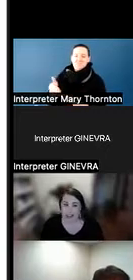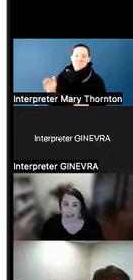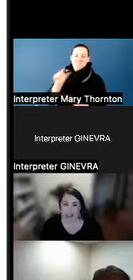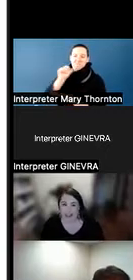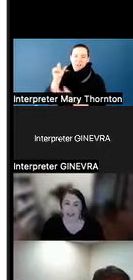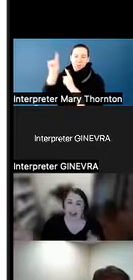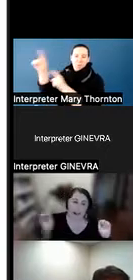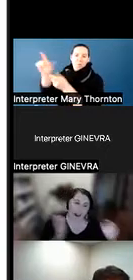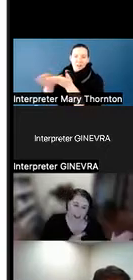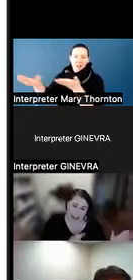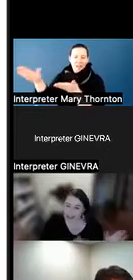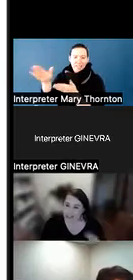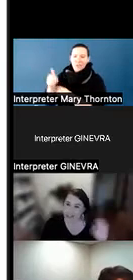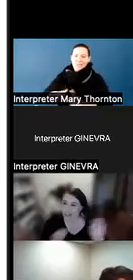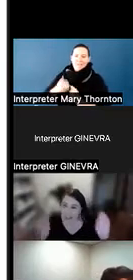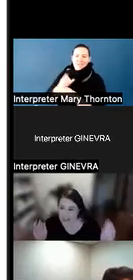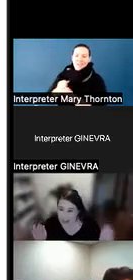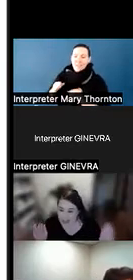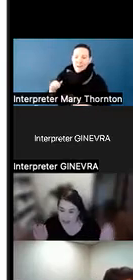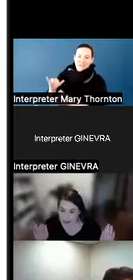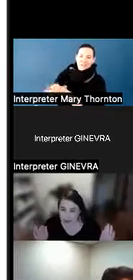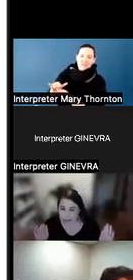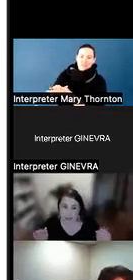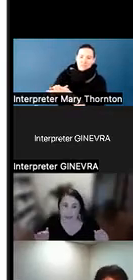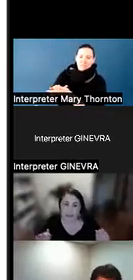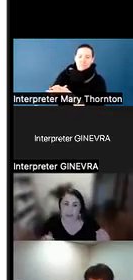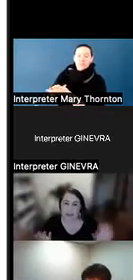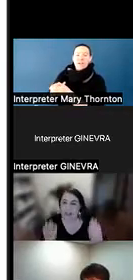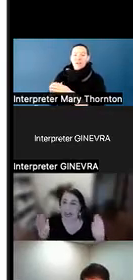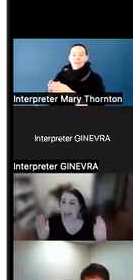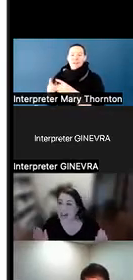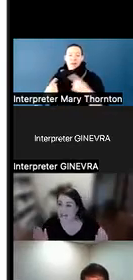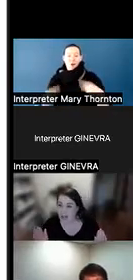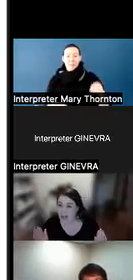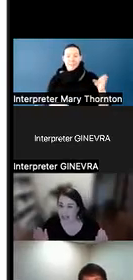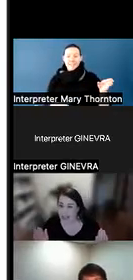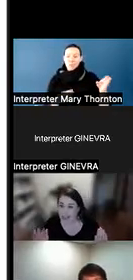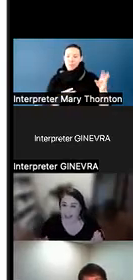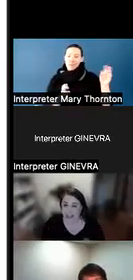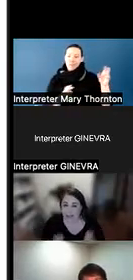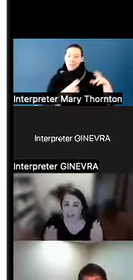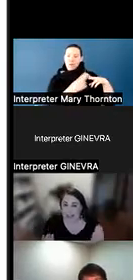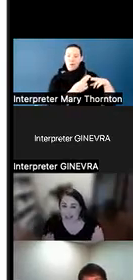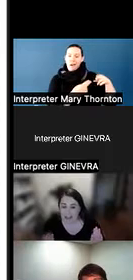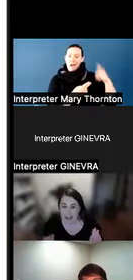And then we have our other end of this linear spectrum that we've used where we say high functioning. And when we say high-functioning,